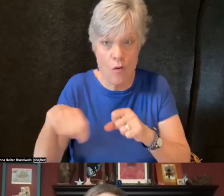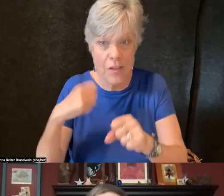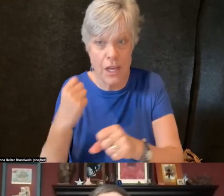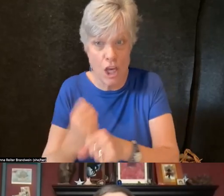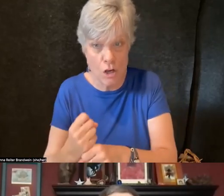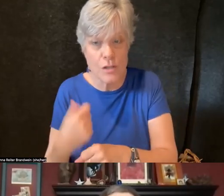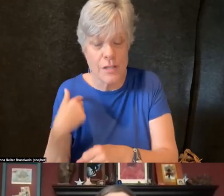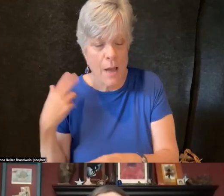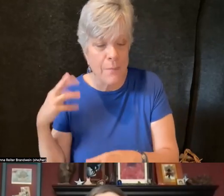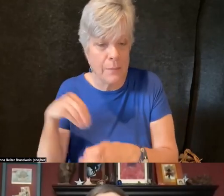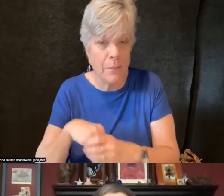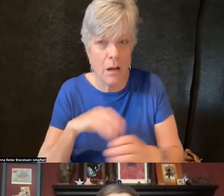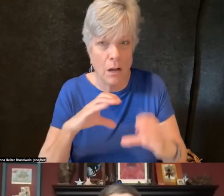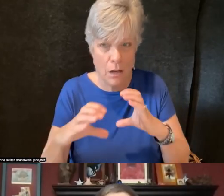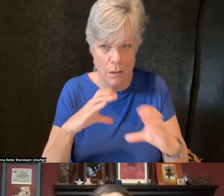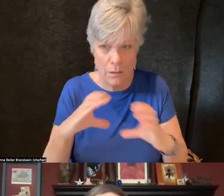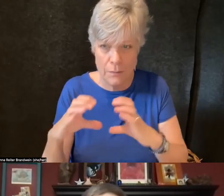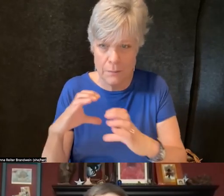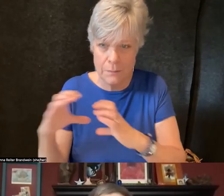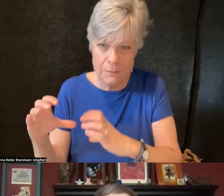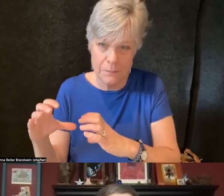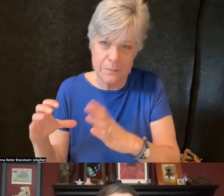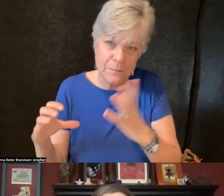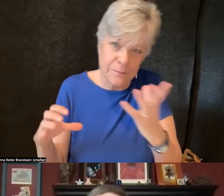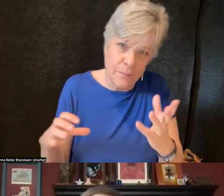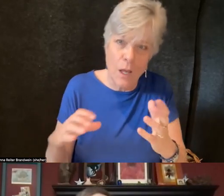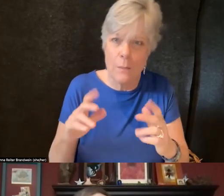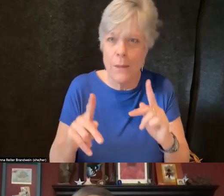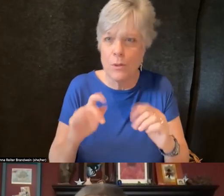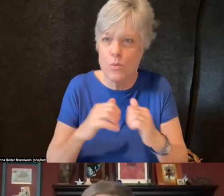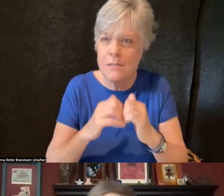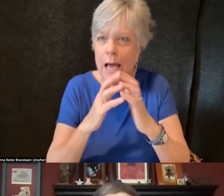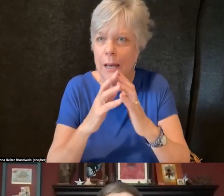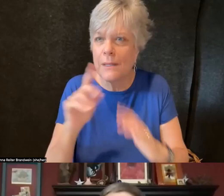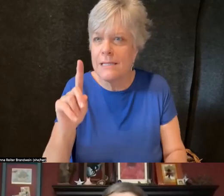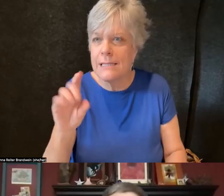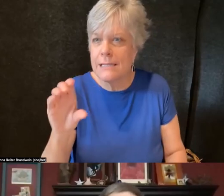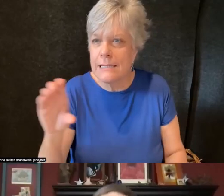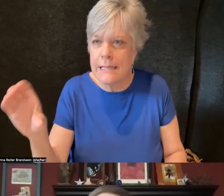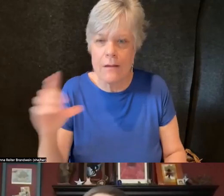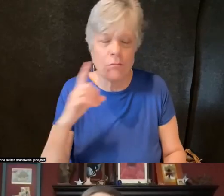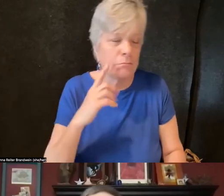with the nuts and bolts of how to set up a DCC from advocating with administrators